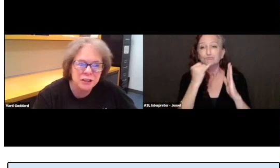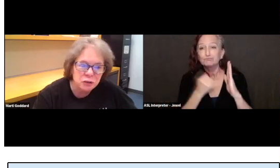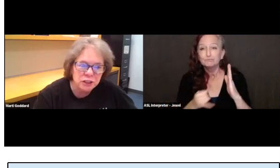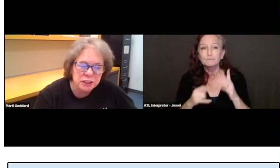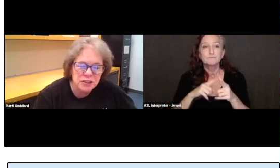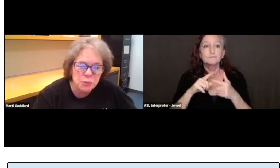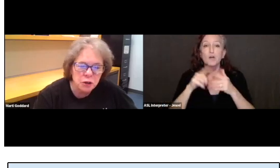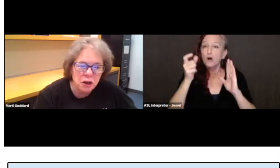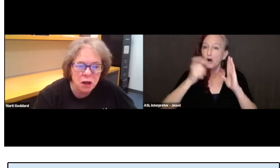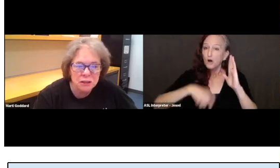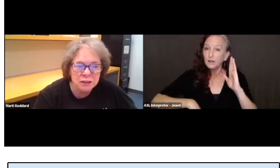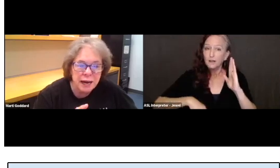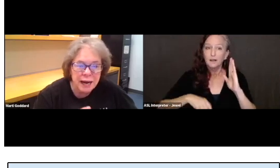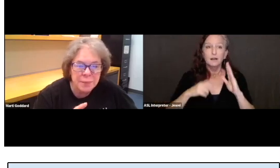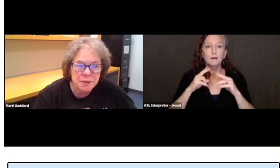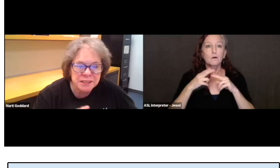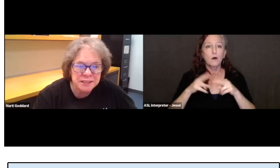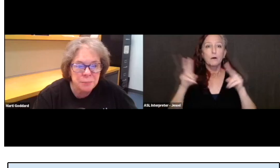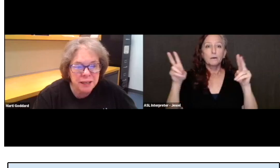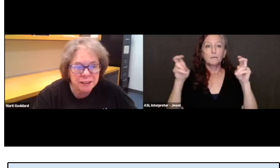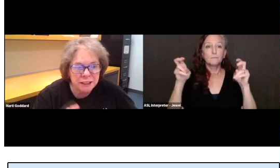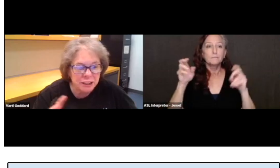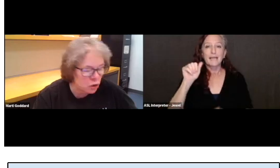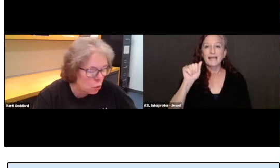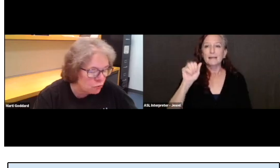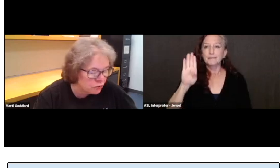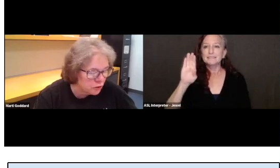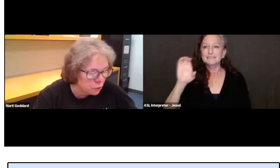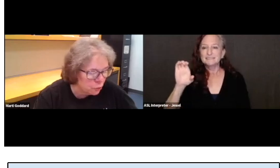including this one called ABC Peddling and Overview.